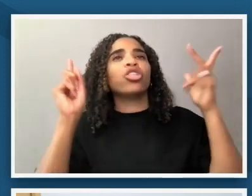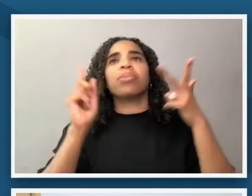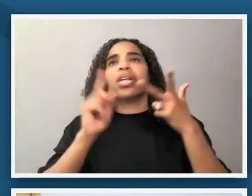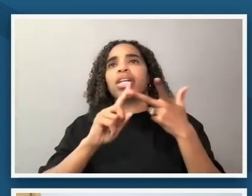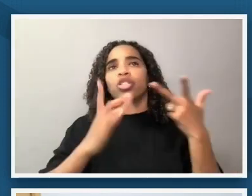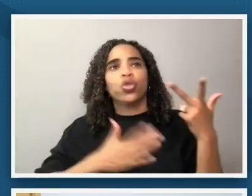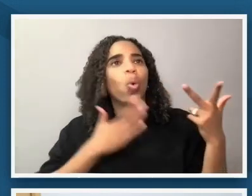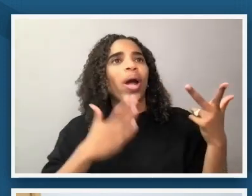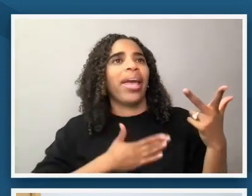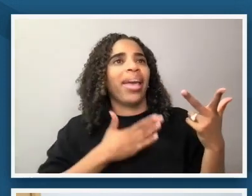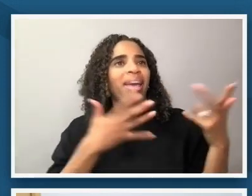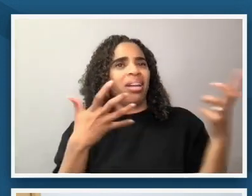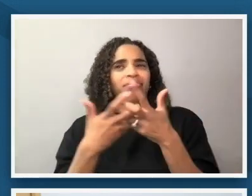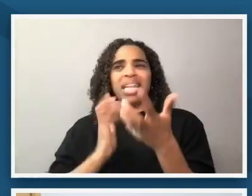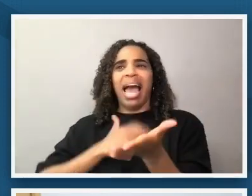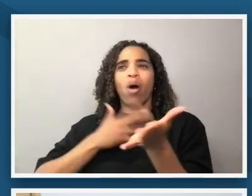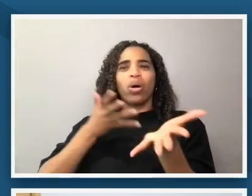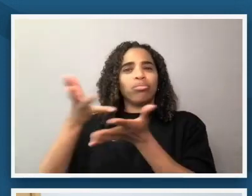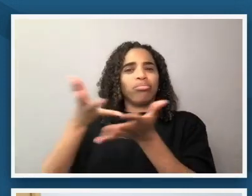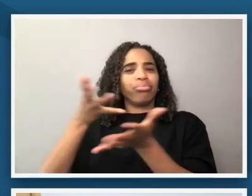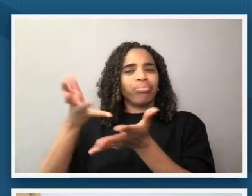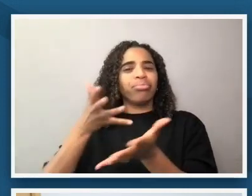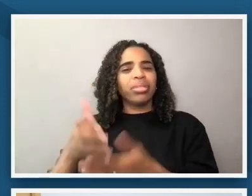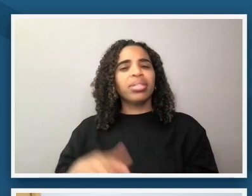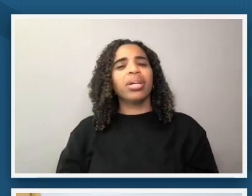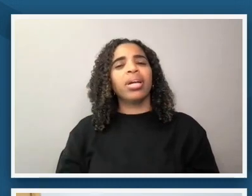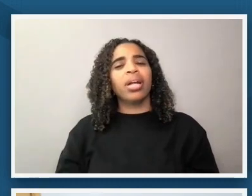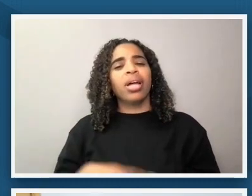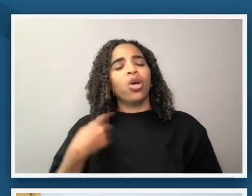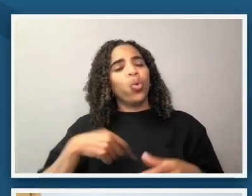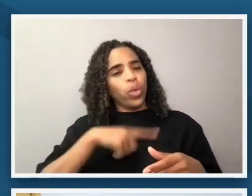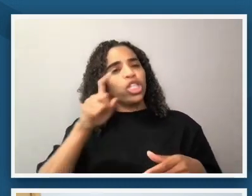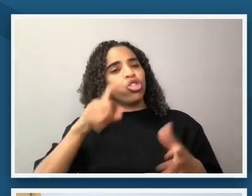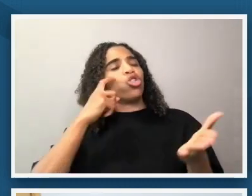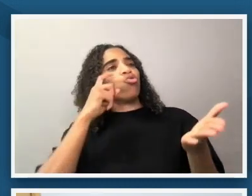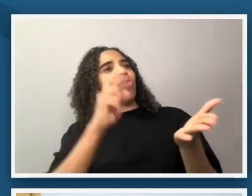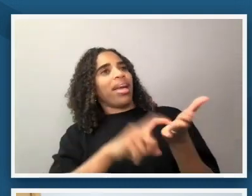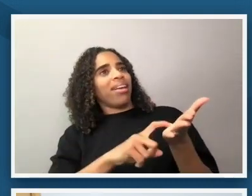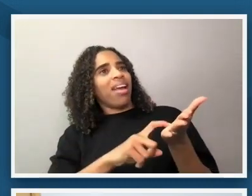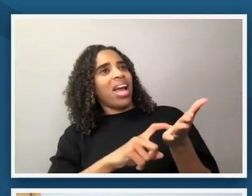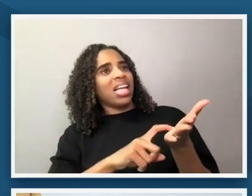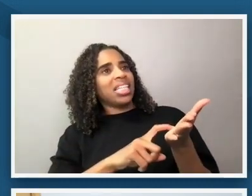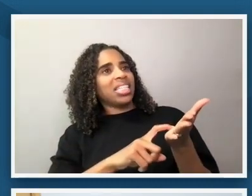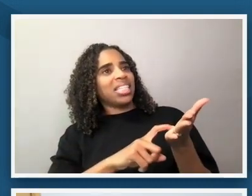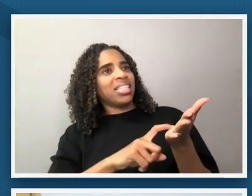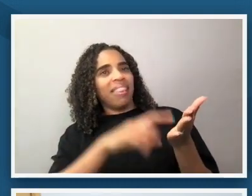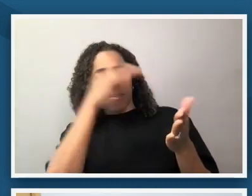we can recognize that aspect of the